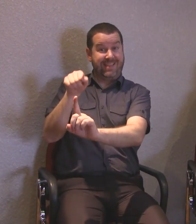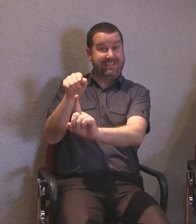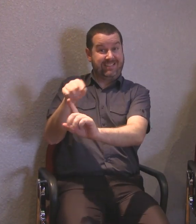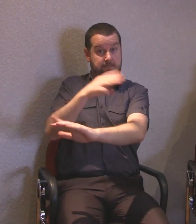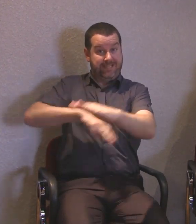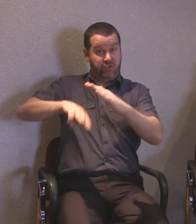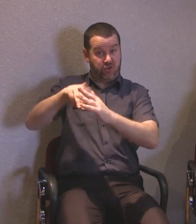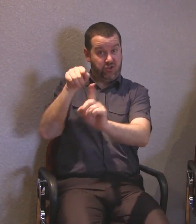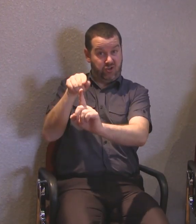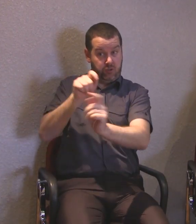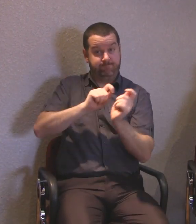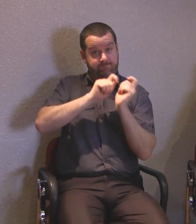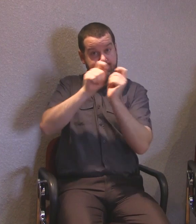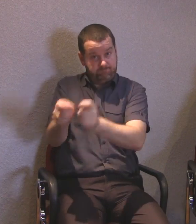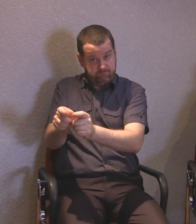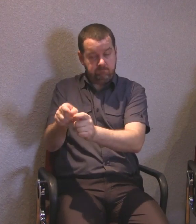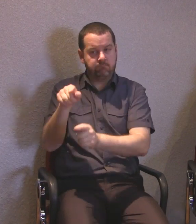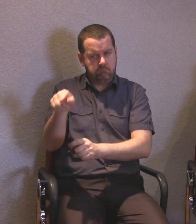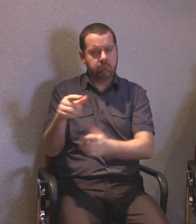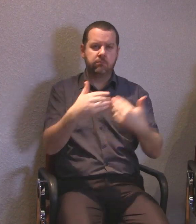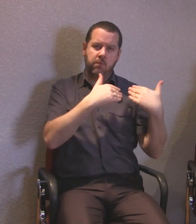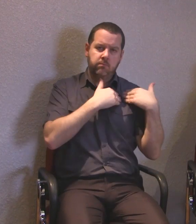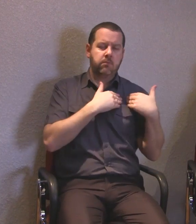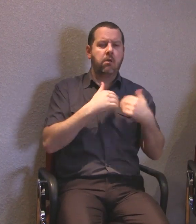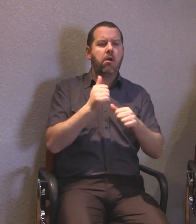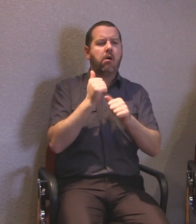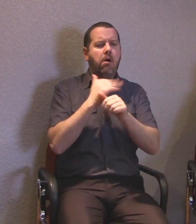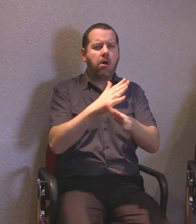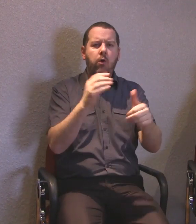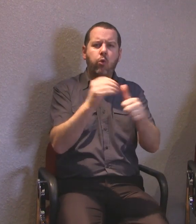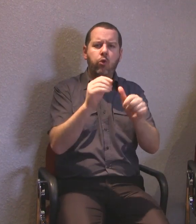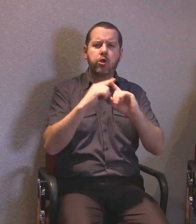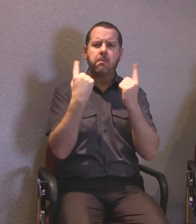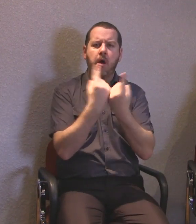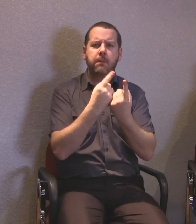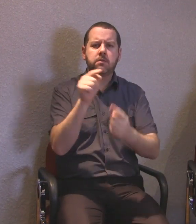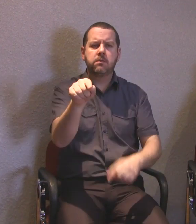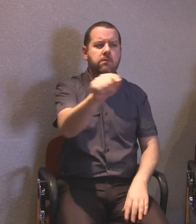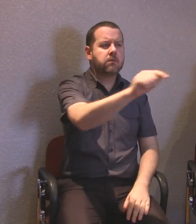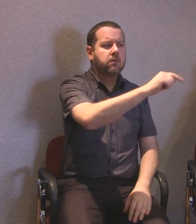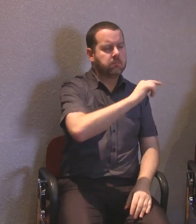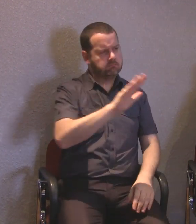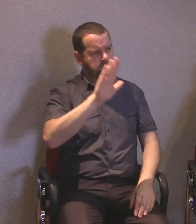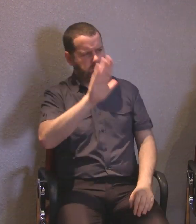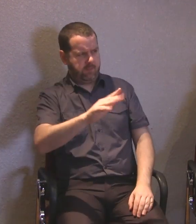That minister will be responsible for ensuing that all departments consider people with a disability in everything they do